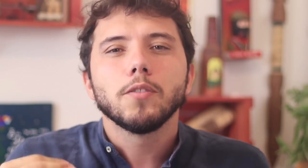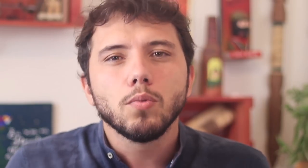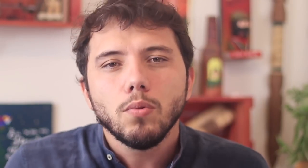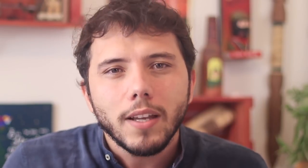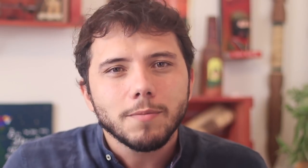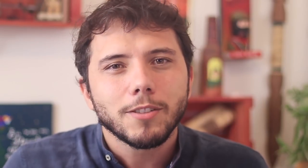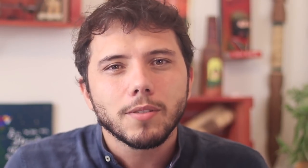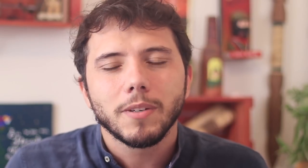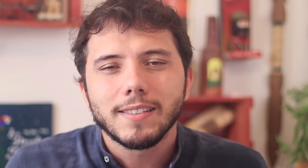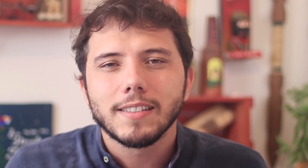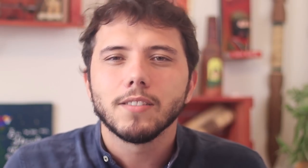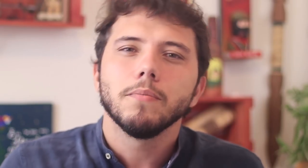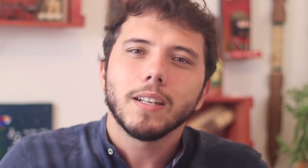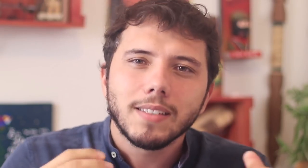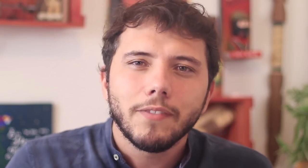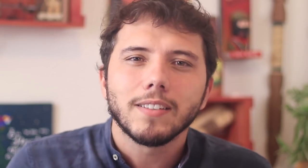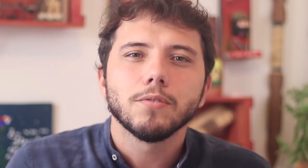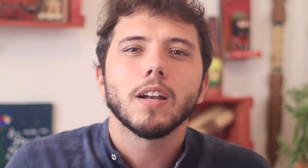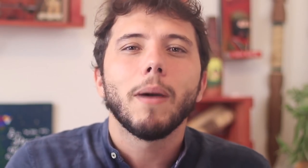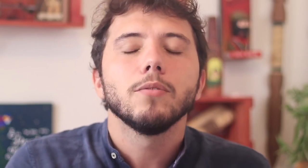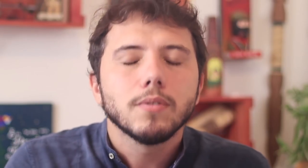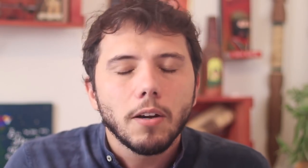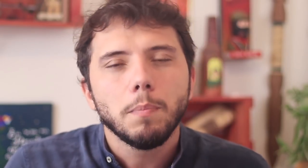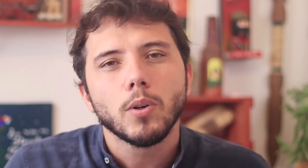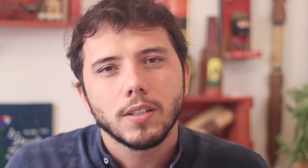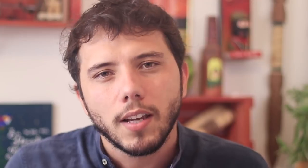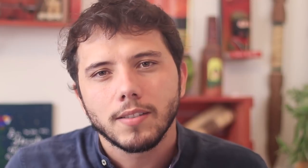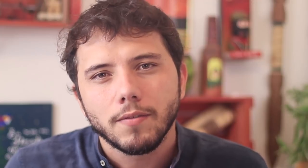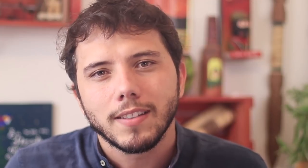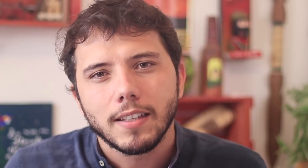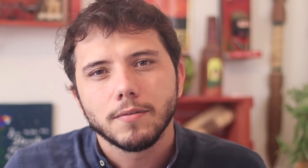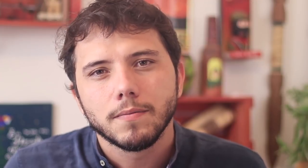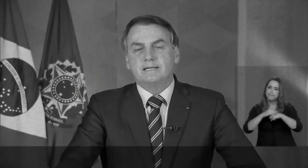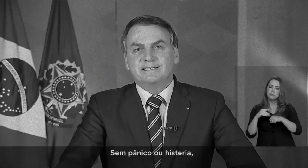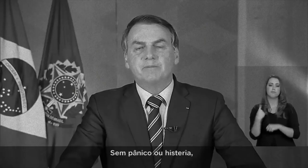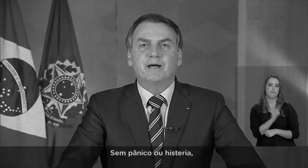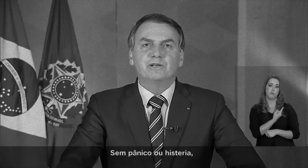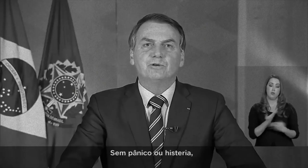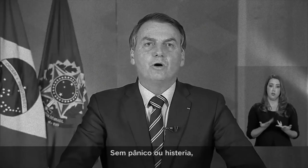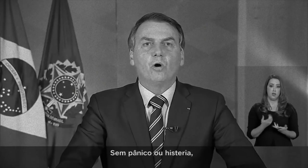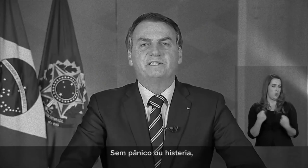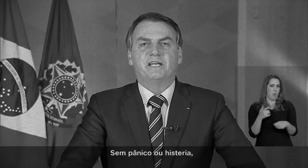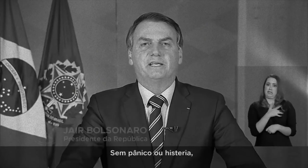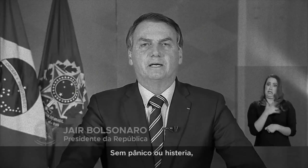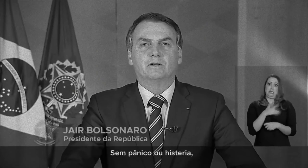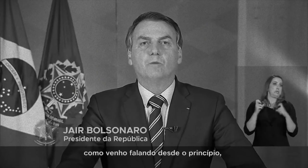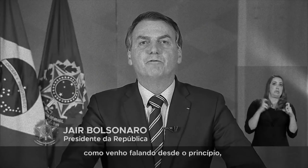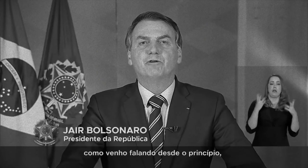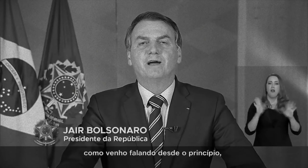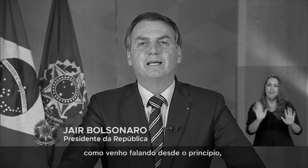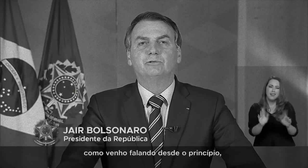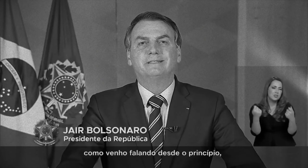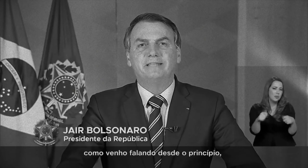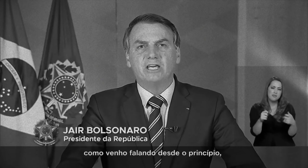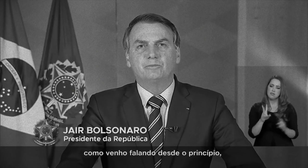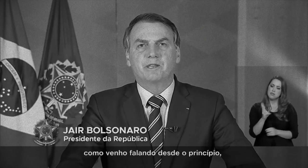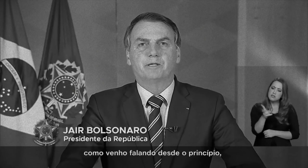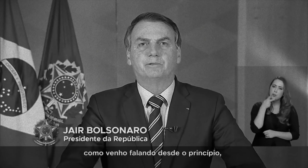and everything that people need to keep doing such an important job. No panic nor hysteria, like I have been saying since the beginning.